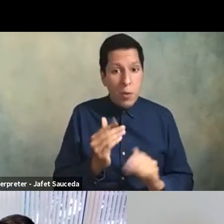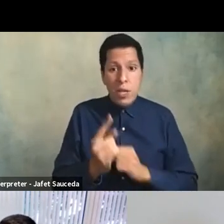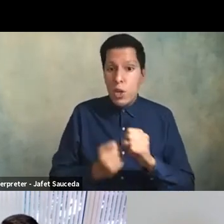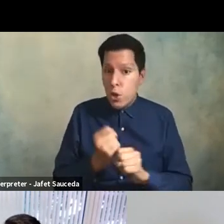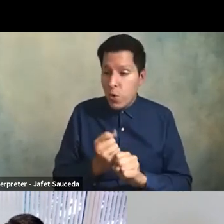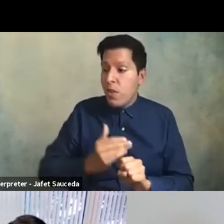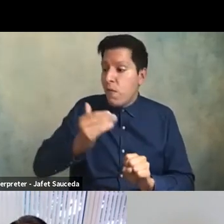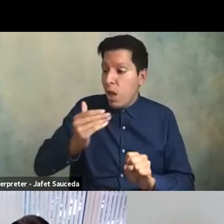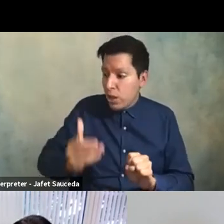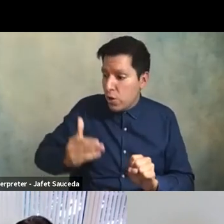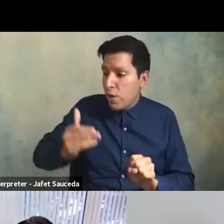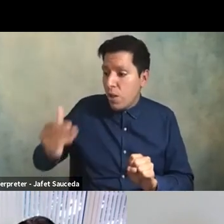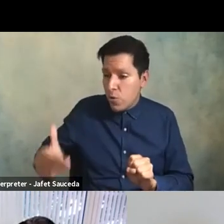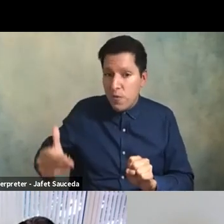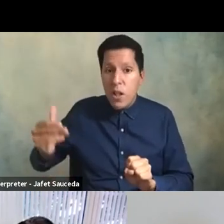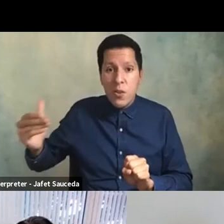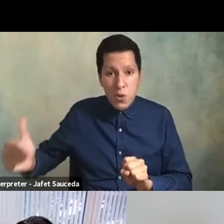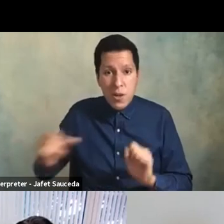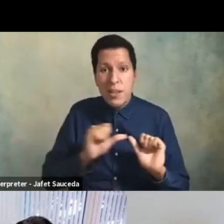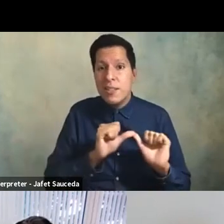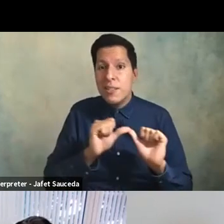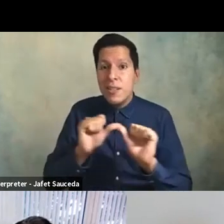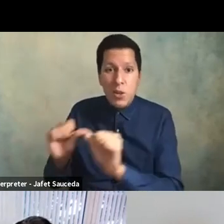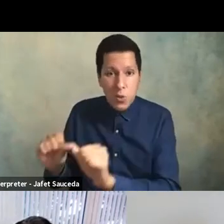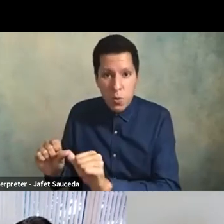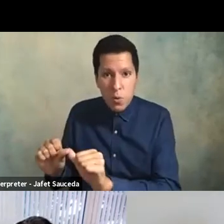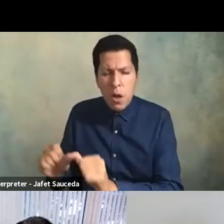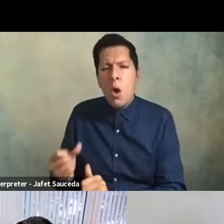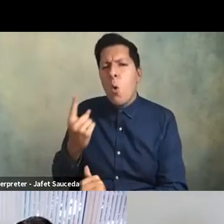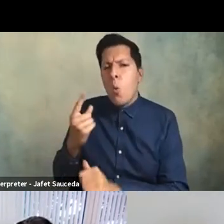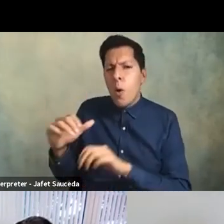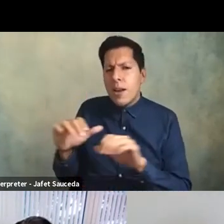that in the year after that right you know one activity that we've done as a whole faculty